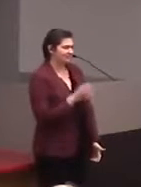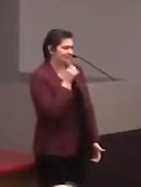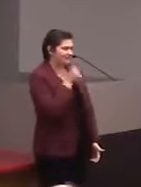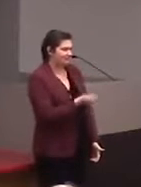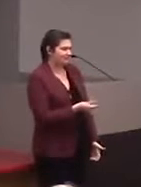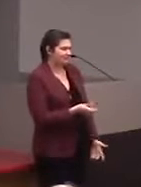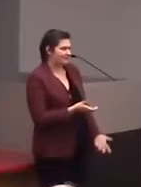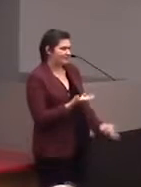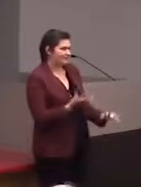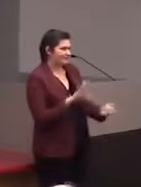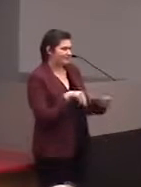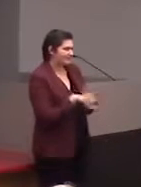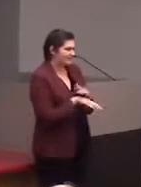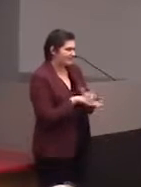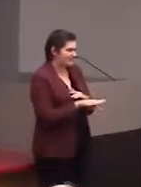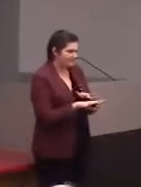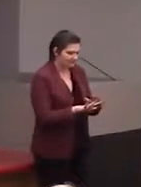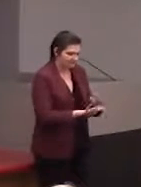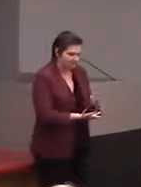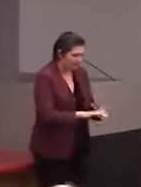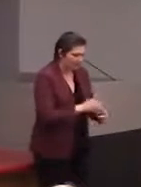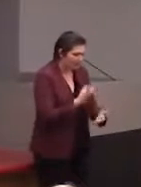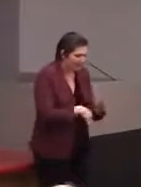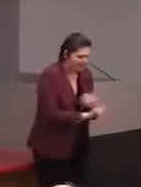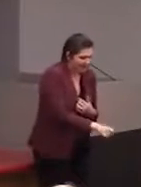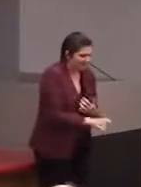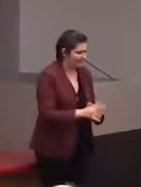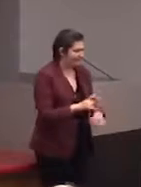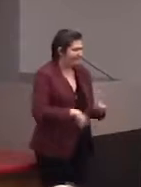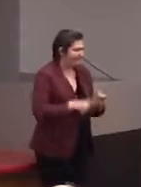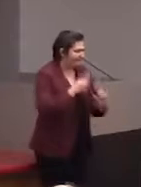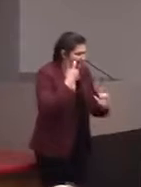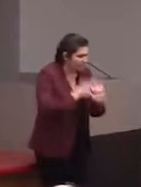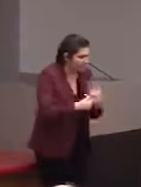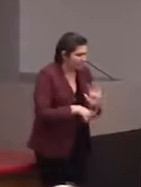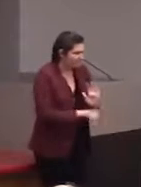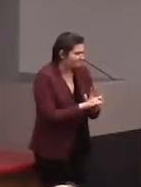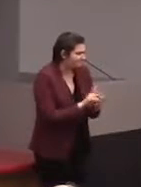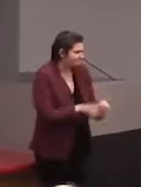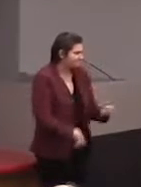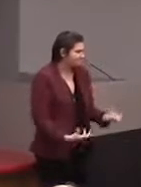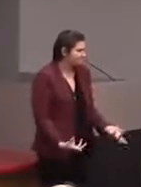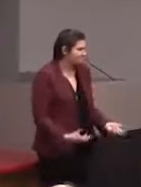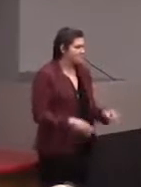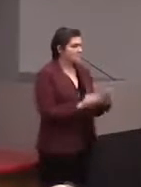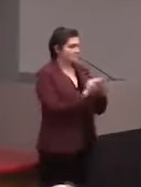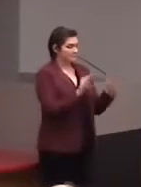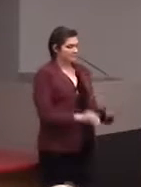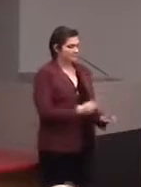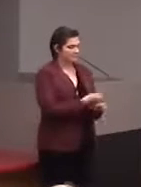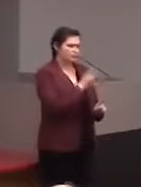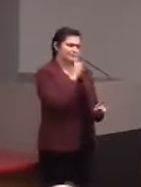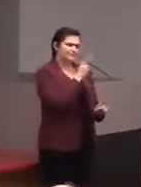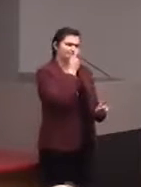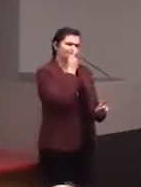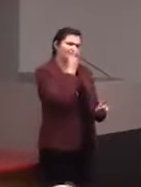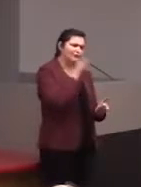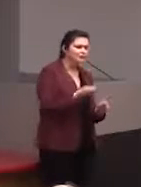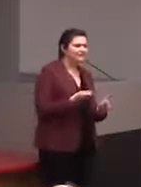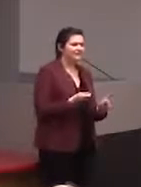an accessible blob that's tactile. So museums are really interesting, but at the same time